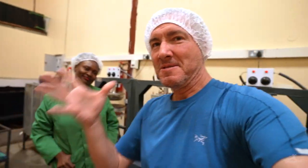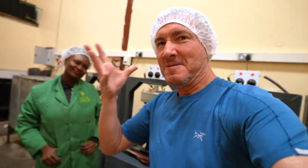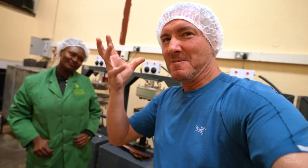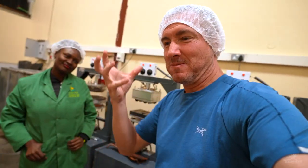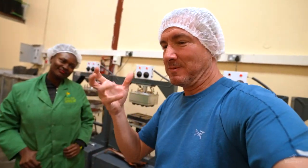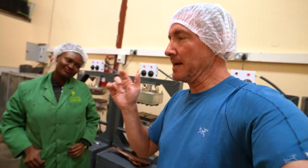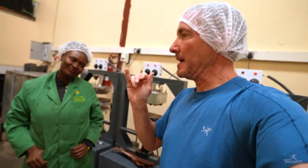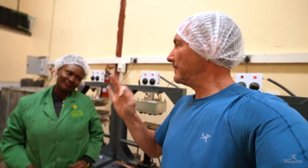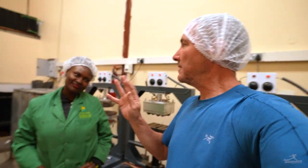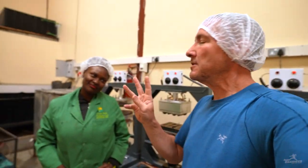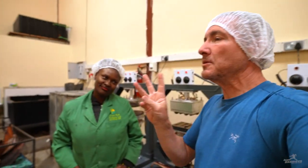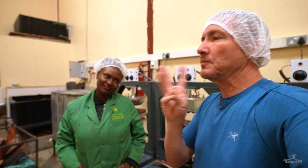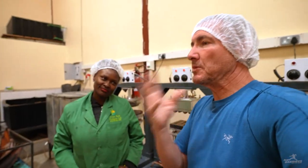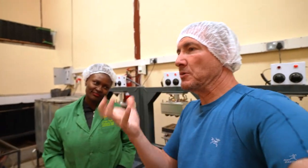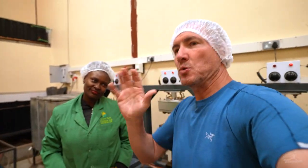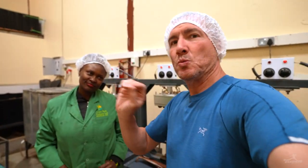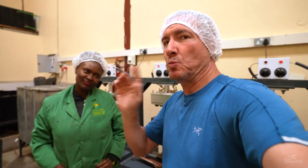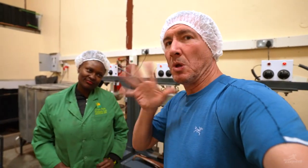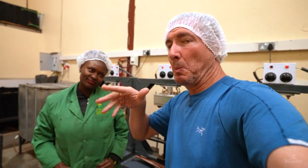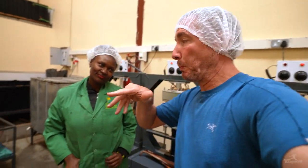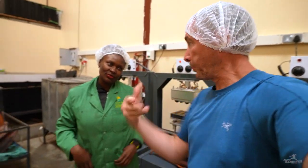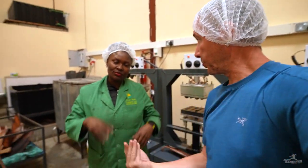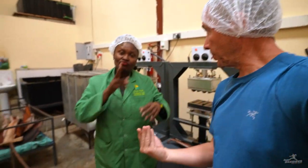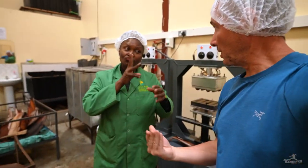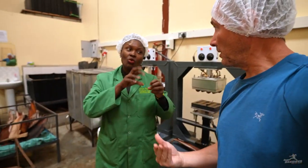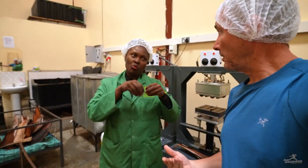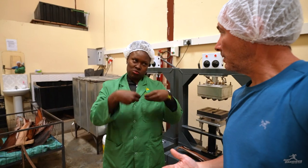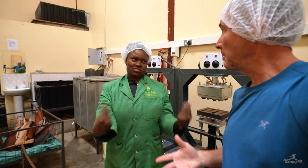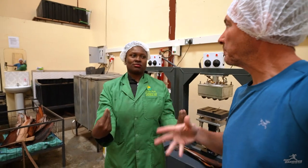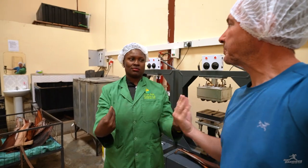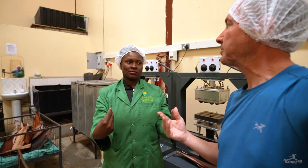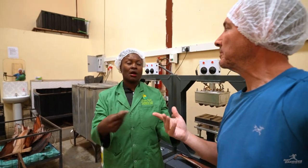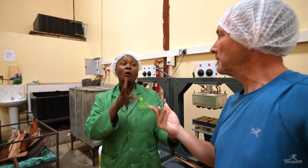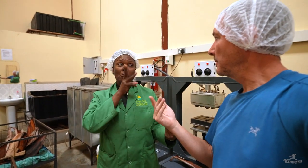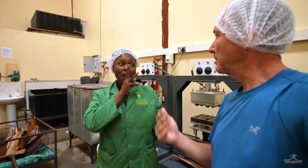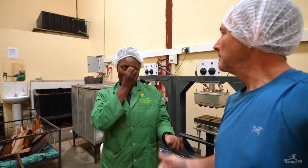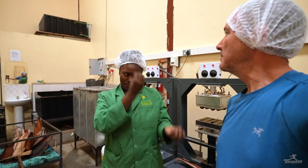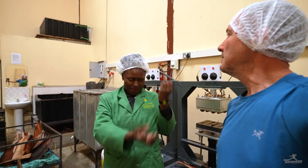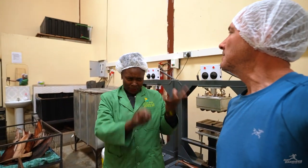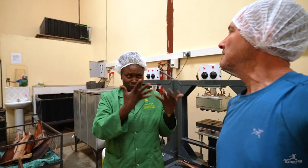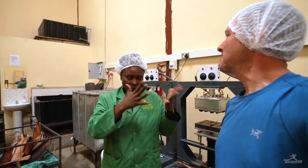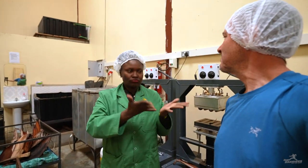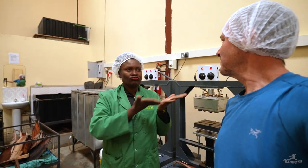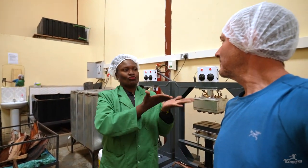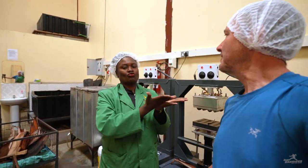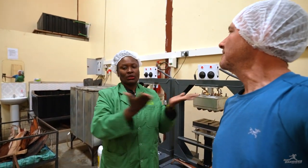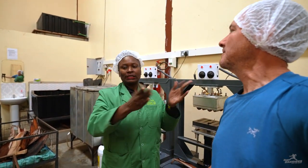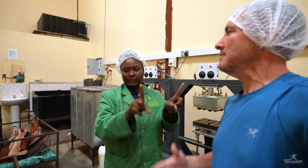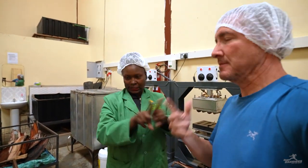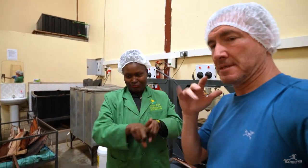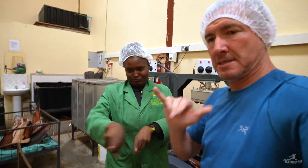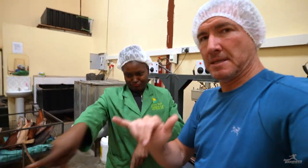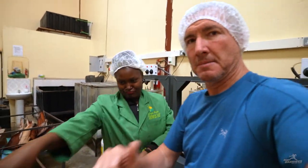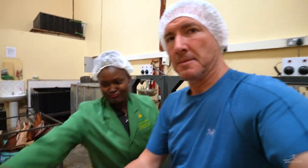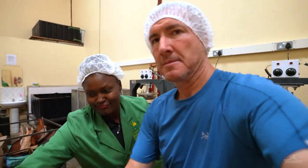You can see it bending here because of the water. If there was no water would it break? The water would make it break. That’s why we boil it first and then press it. Just like these.